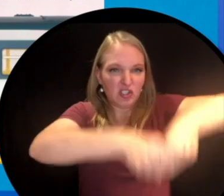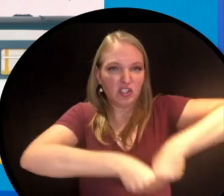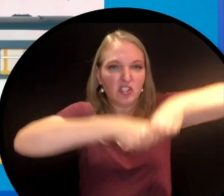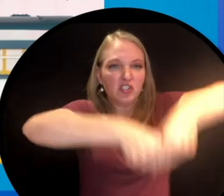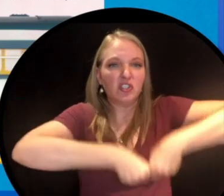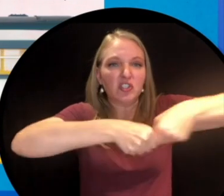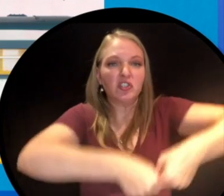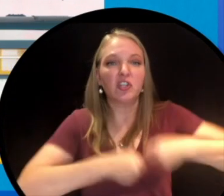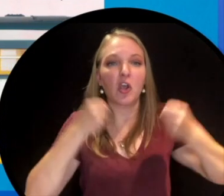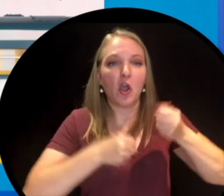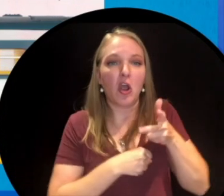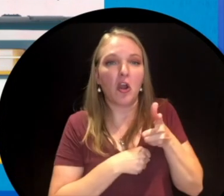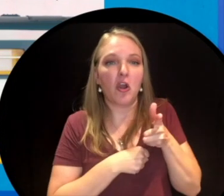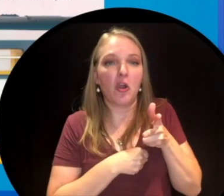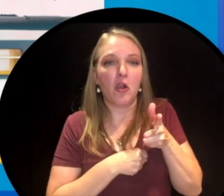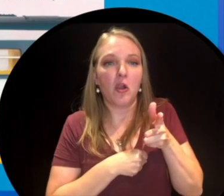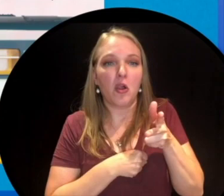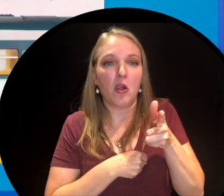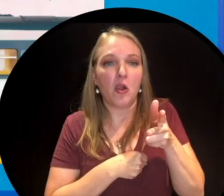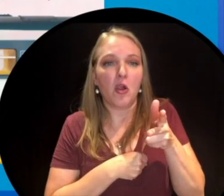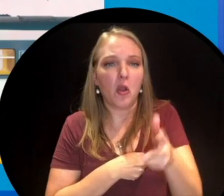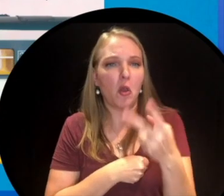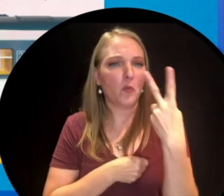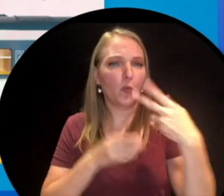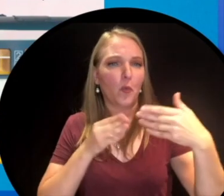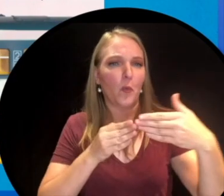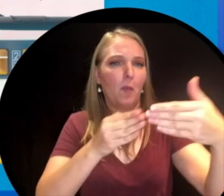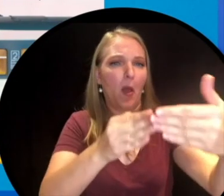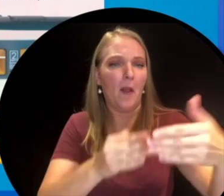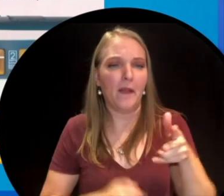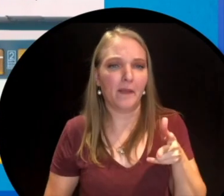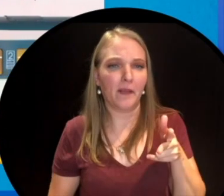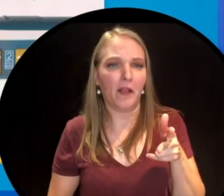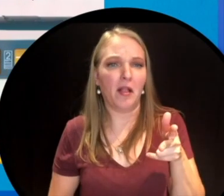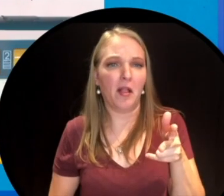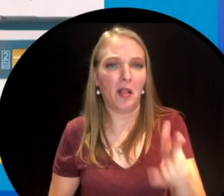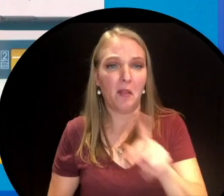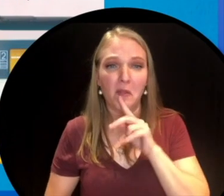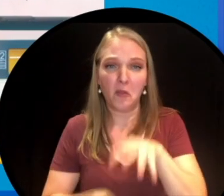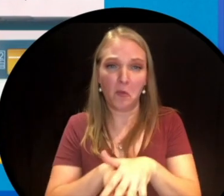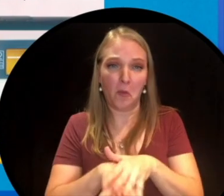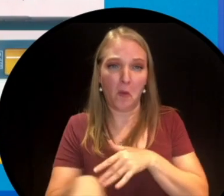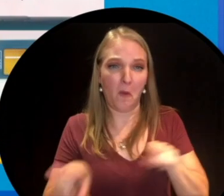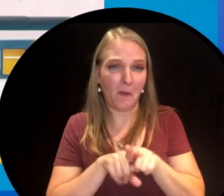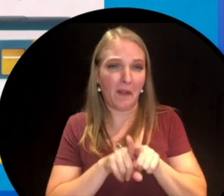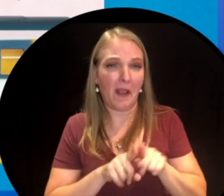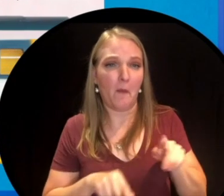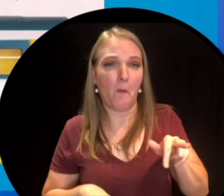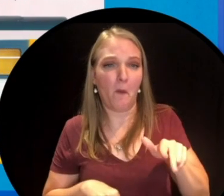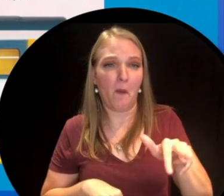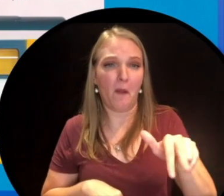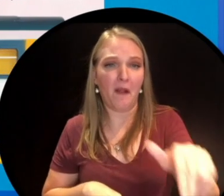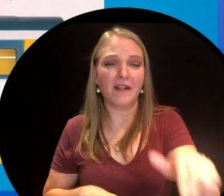two blocks down the city street at a very very slow walking pace. Needless to say, it wasn't